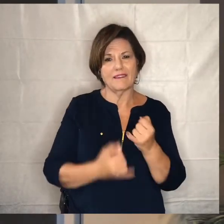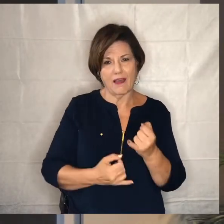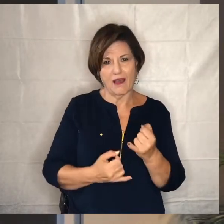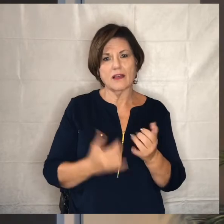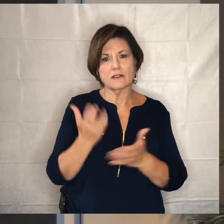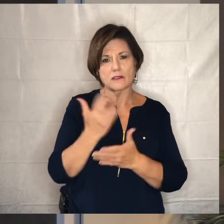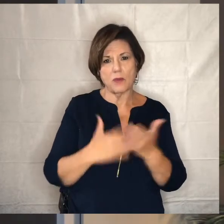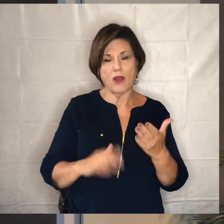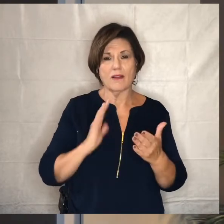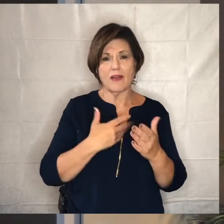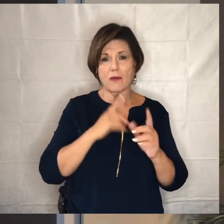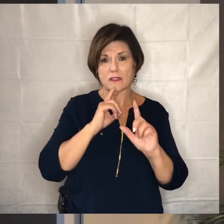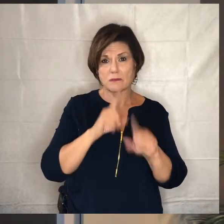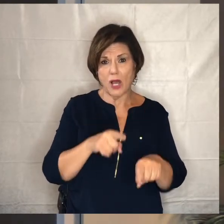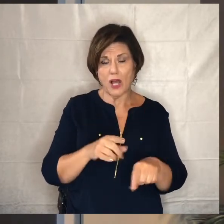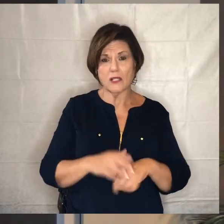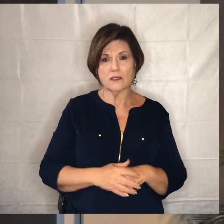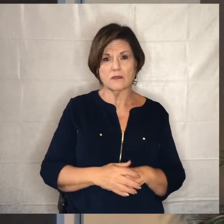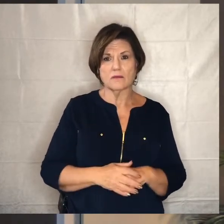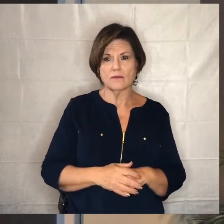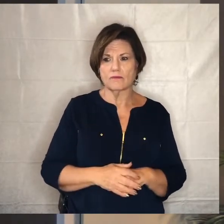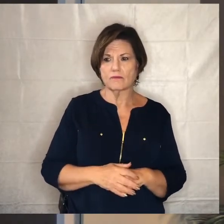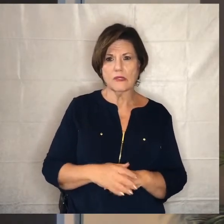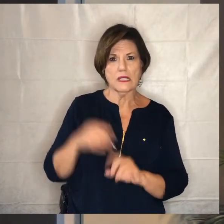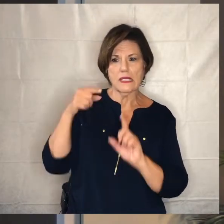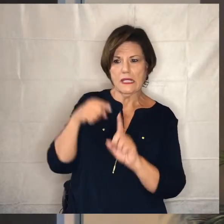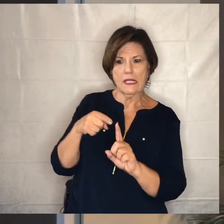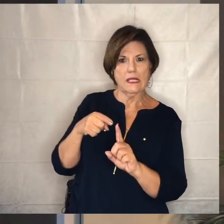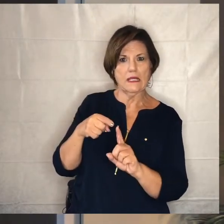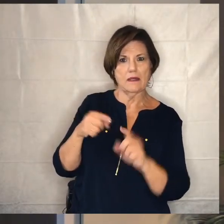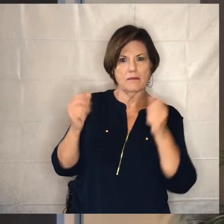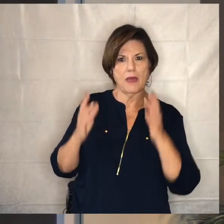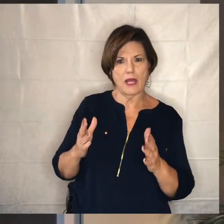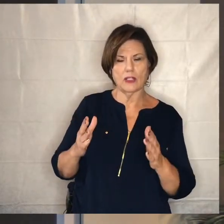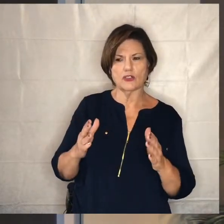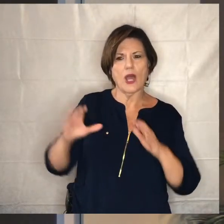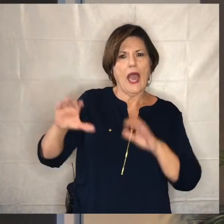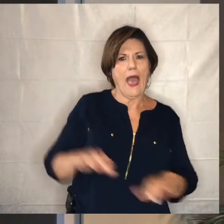our response he acts he steps forward with the goal he